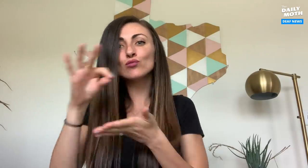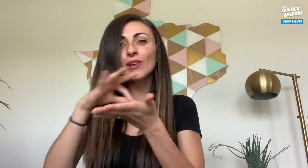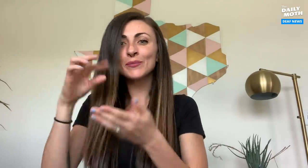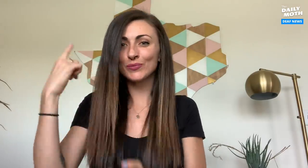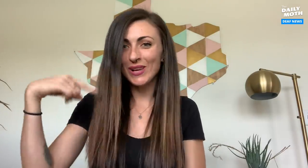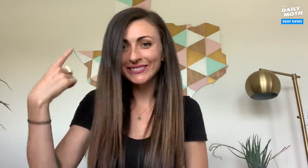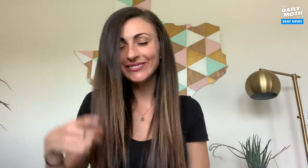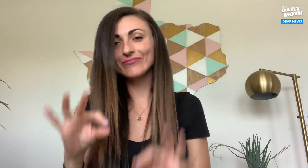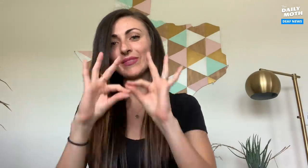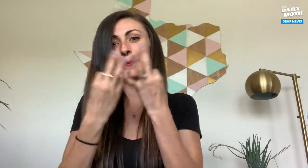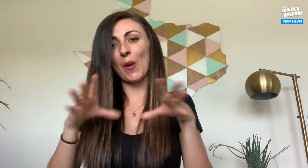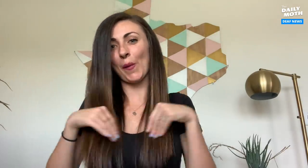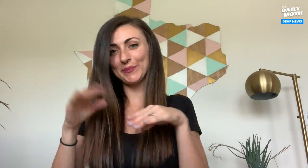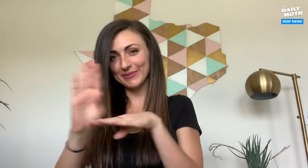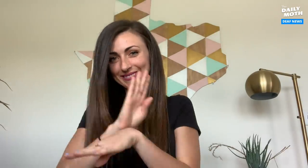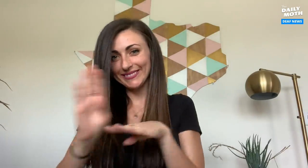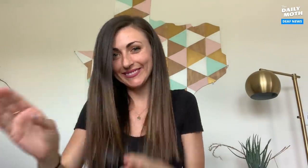Crepe Crazy.